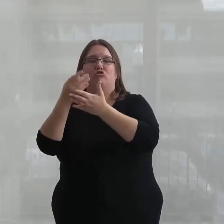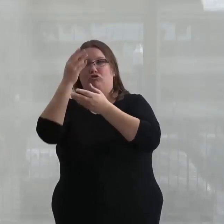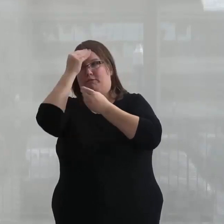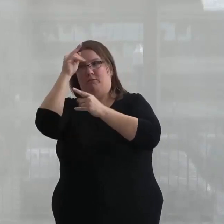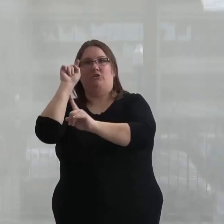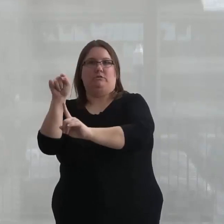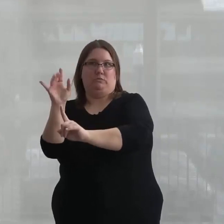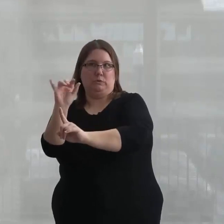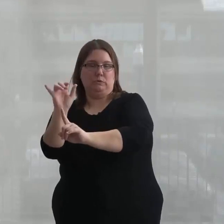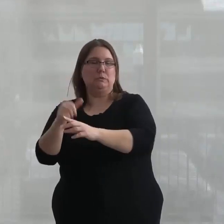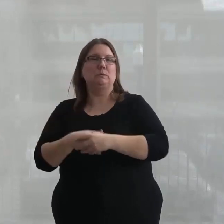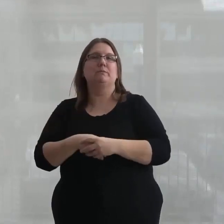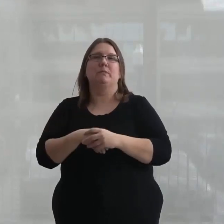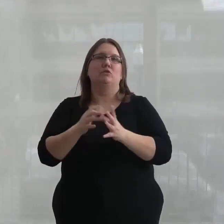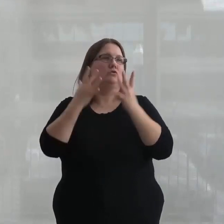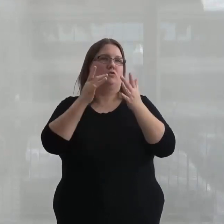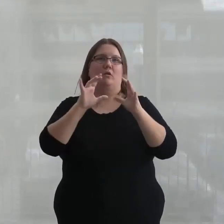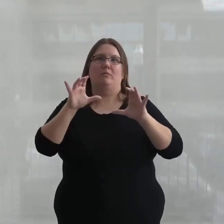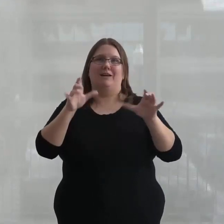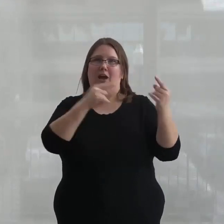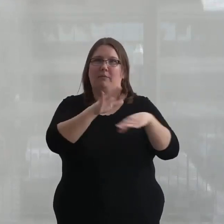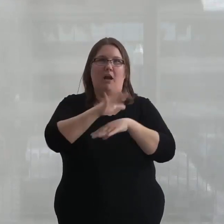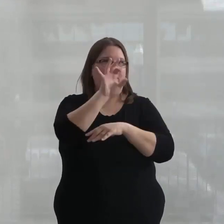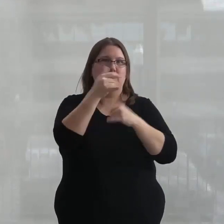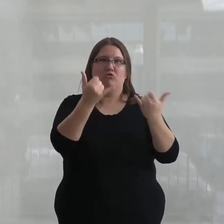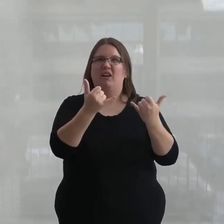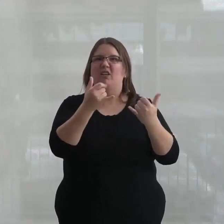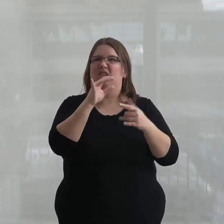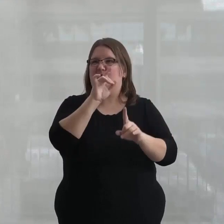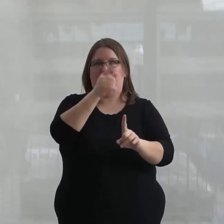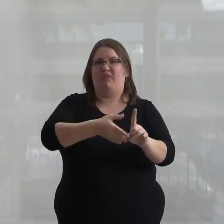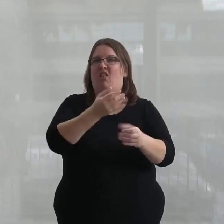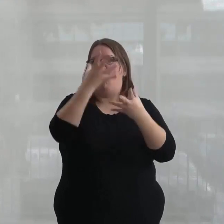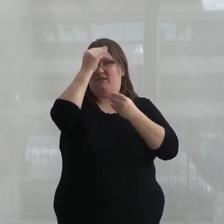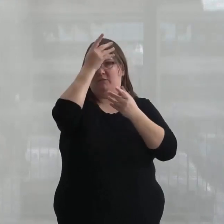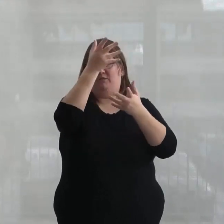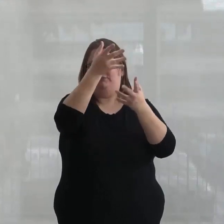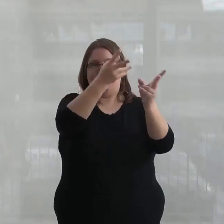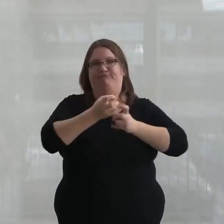There's so much activity on Facebook right now. That's where a lot of the information comes from.